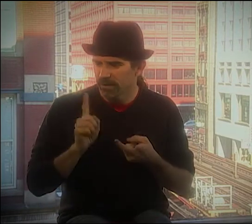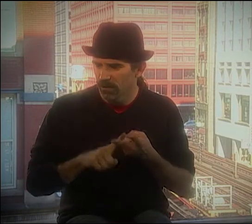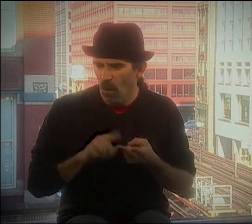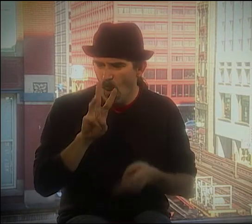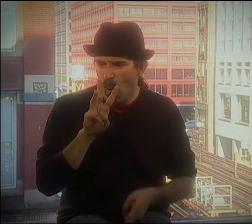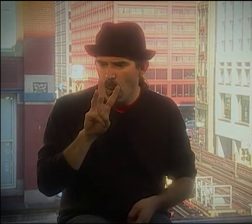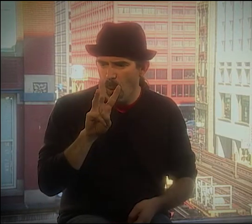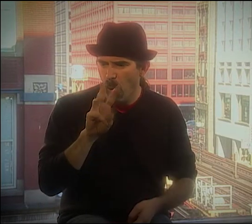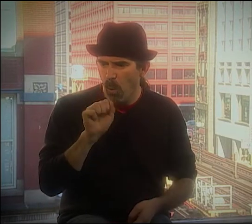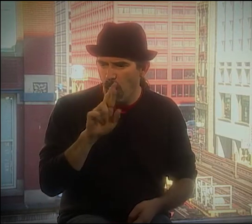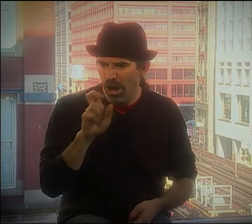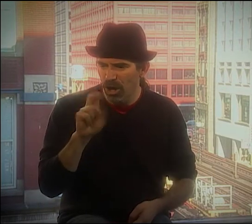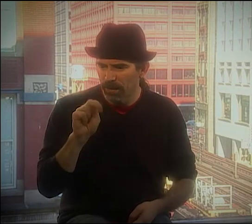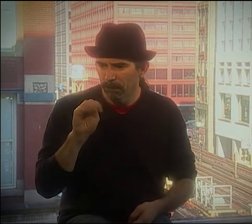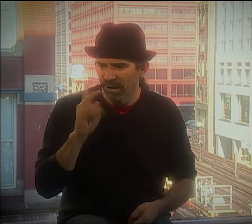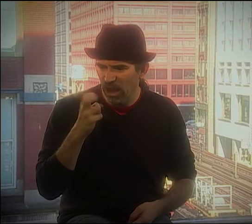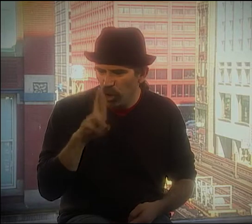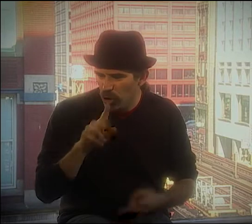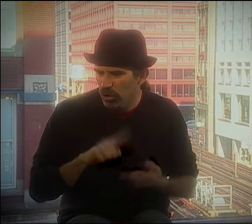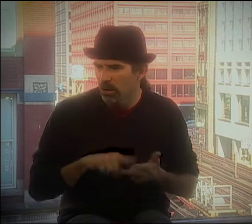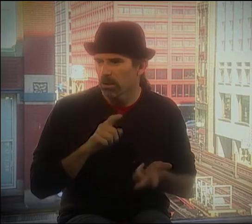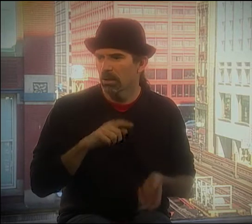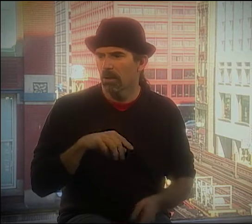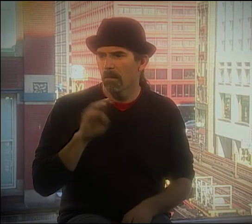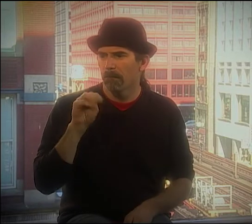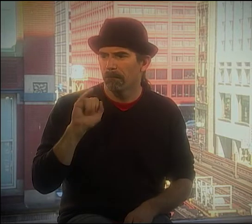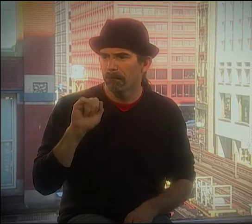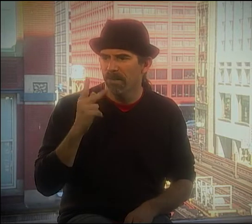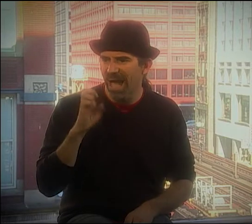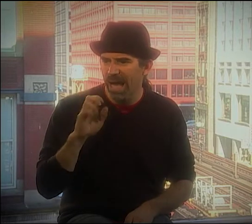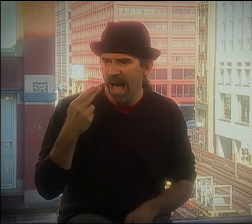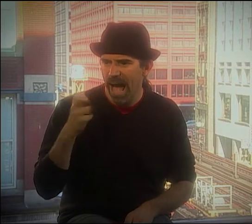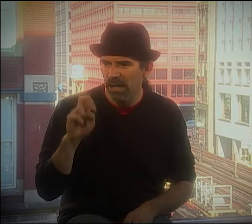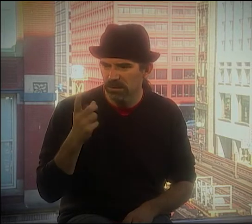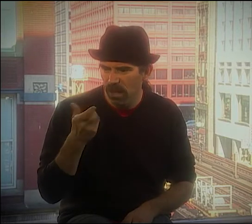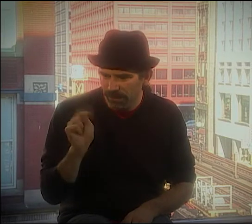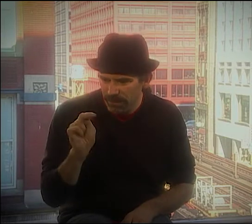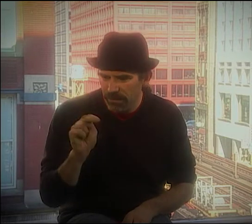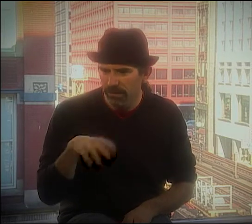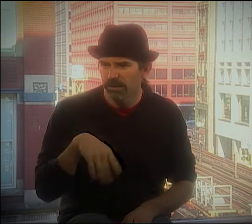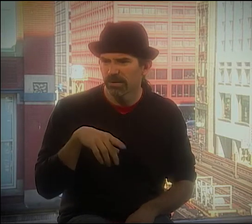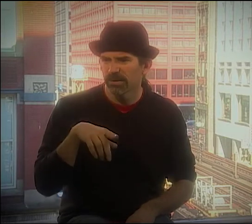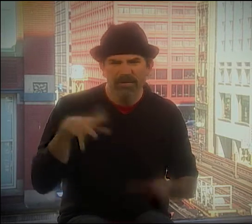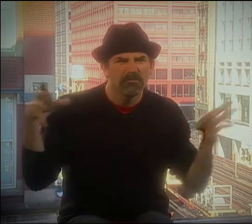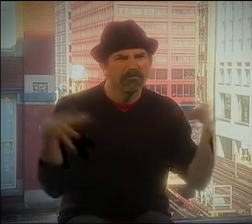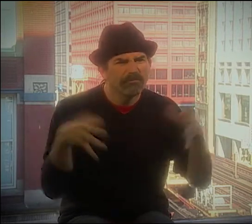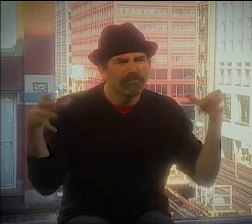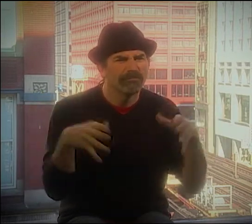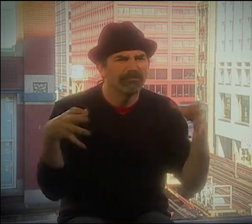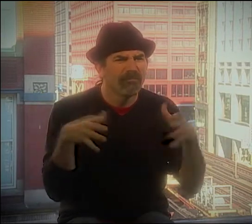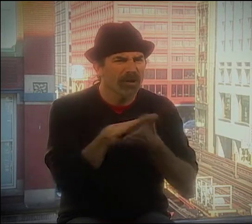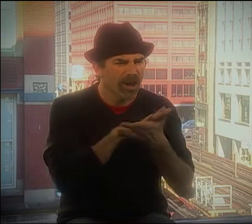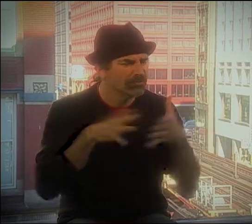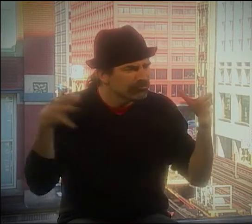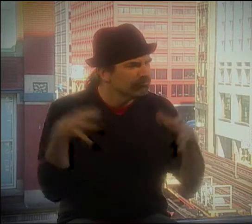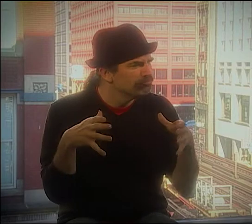DENNIS BASINSKI AND WARREN MILLER AND MIKE HOLMAN--